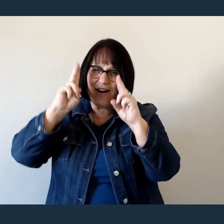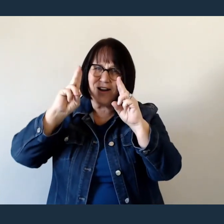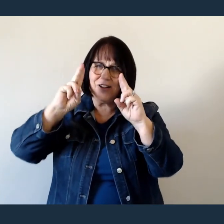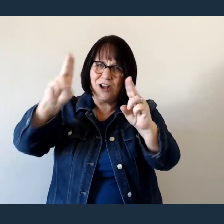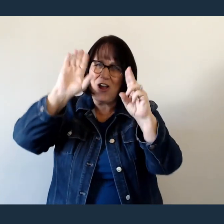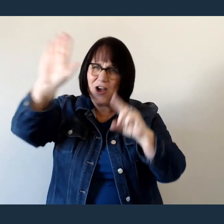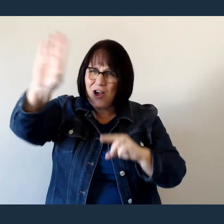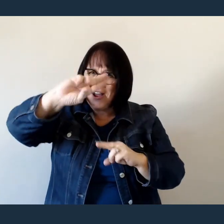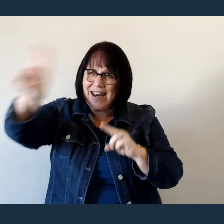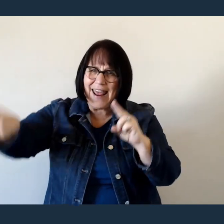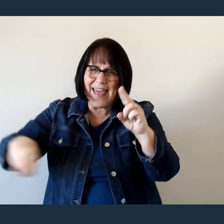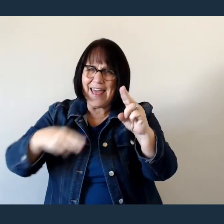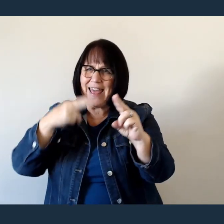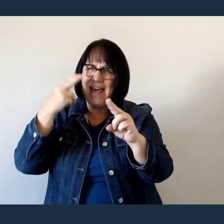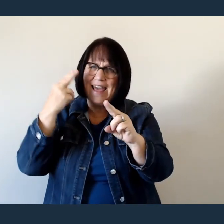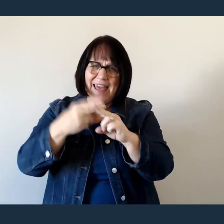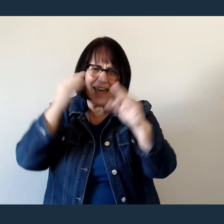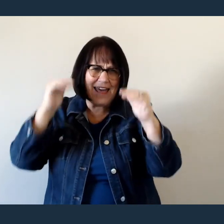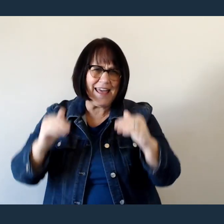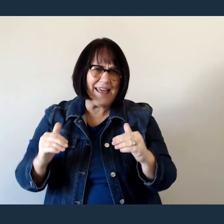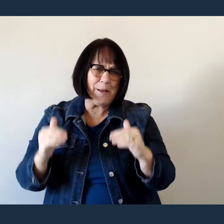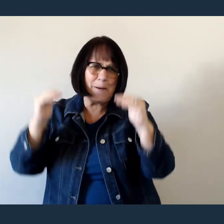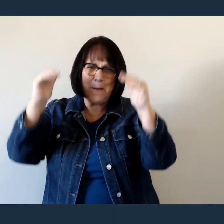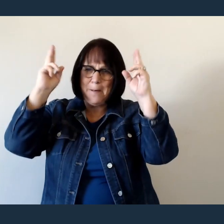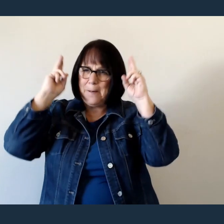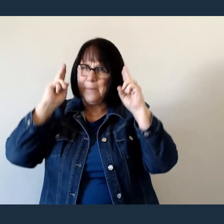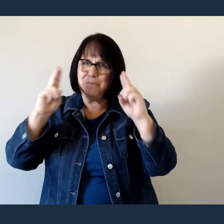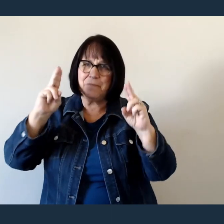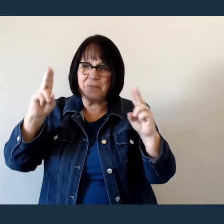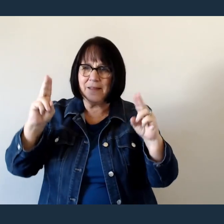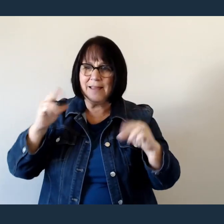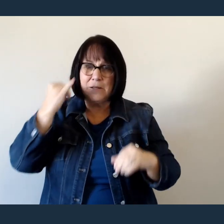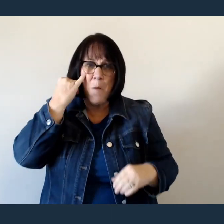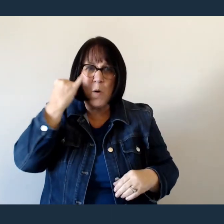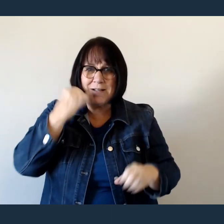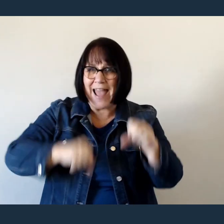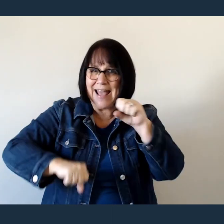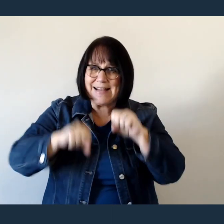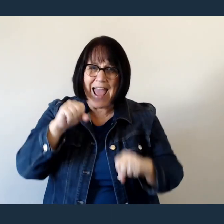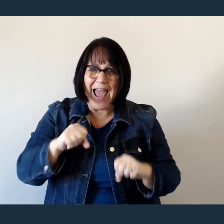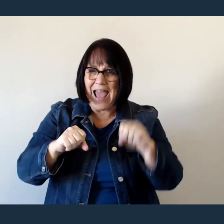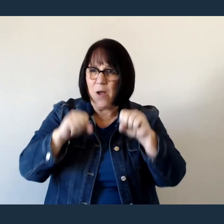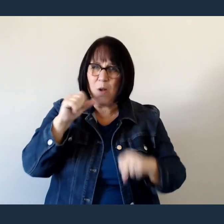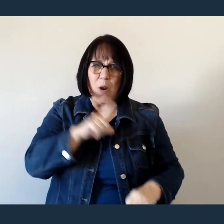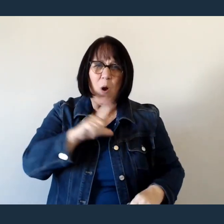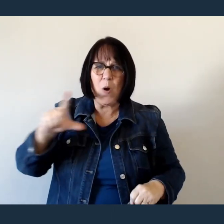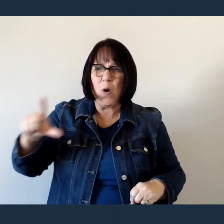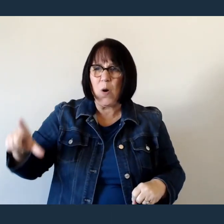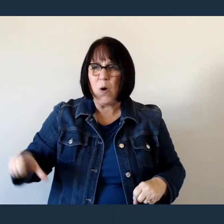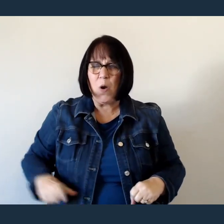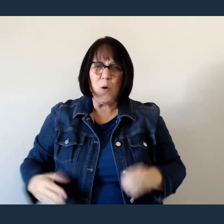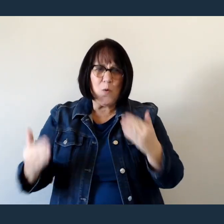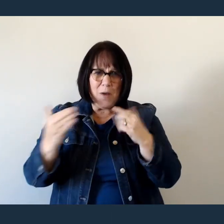When I doubt it, Lord, remind me I'm wonderfully made